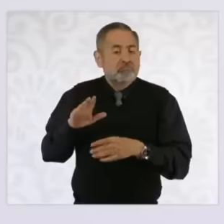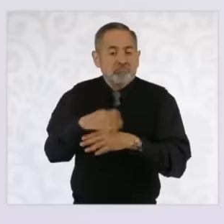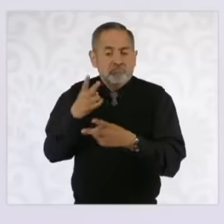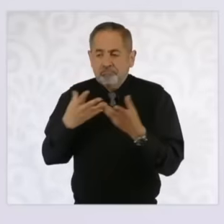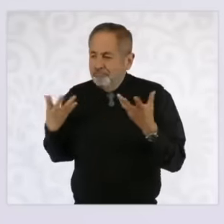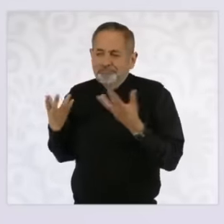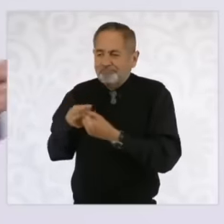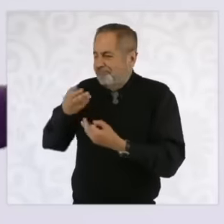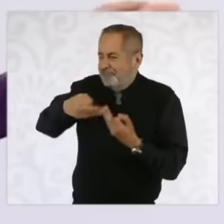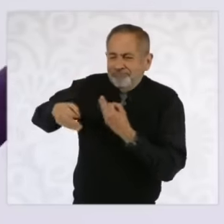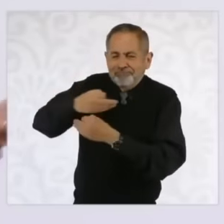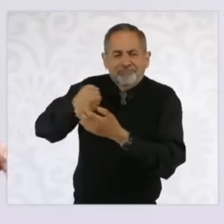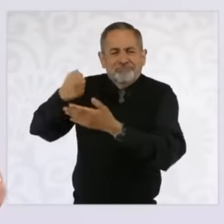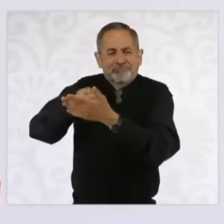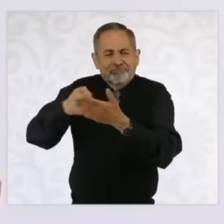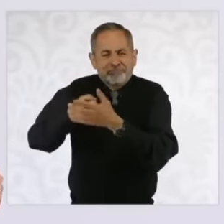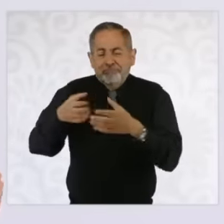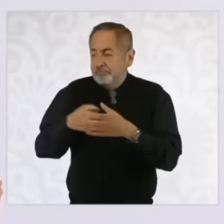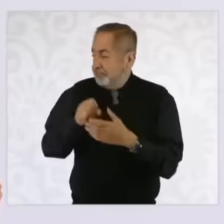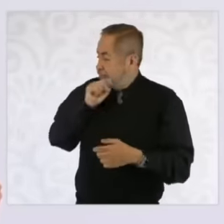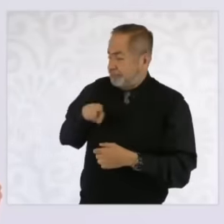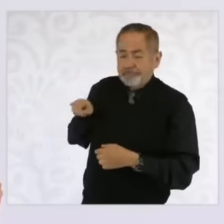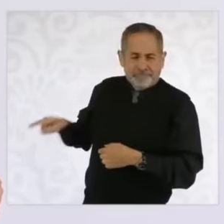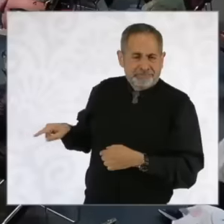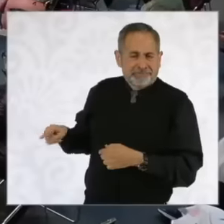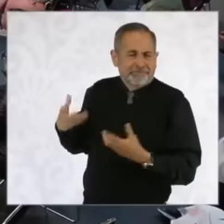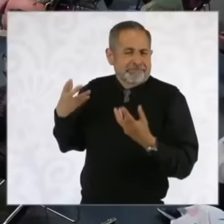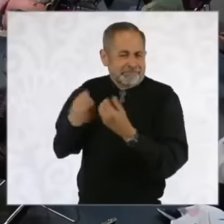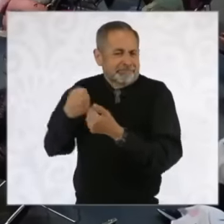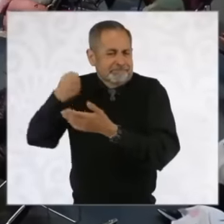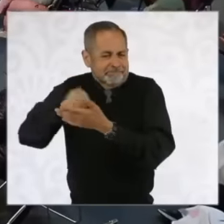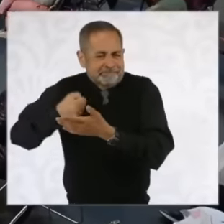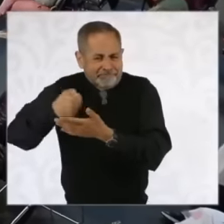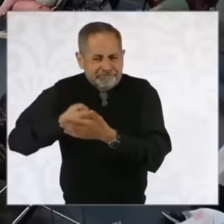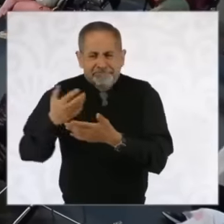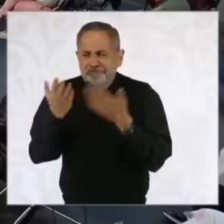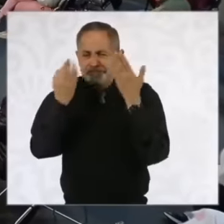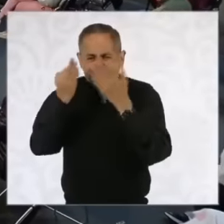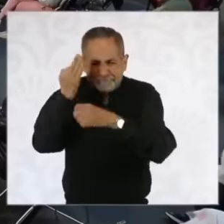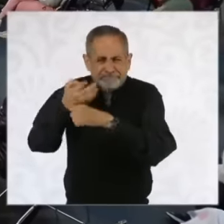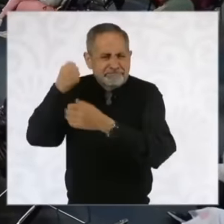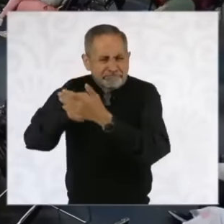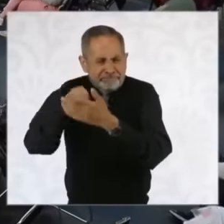student movement, Mariana also comes from the movement. student Although in another generation